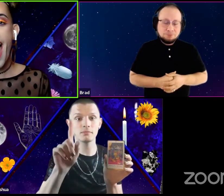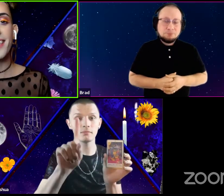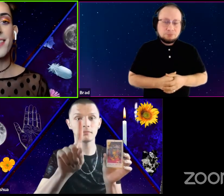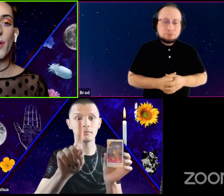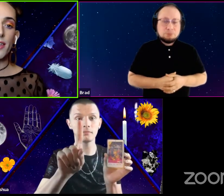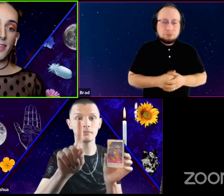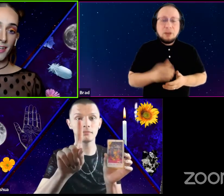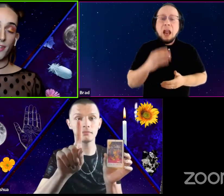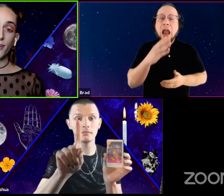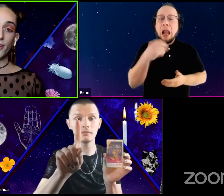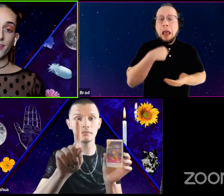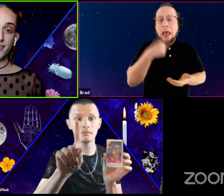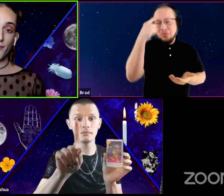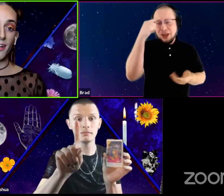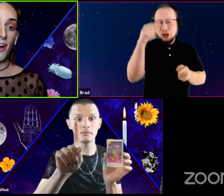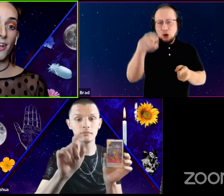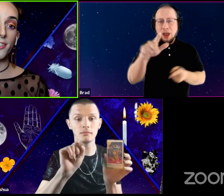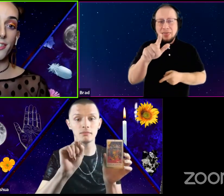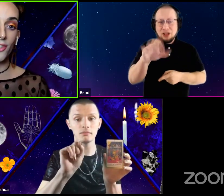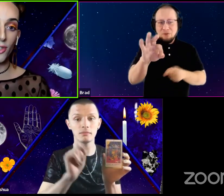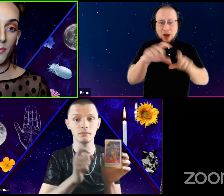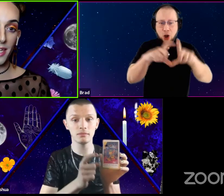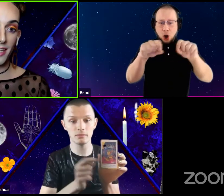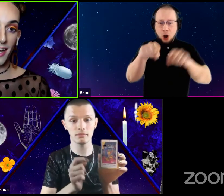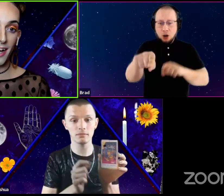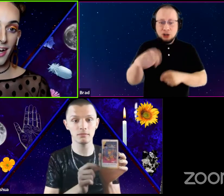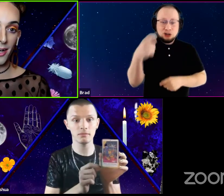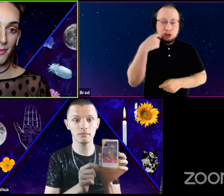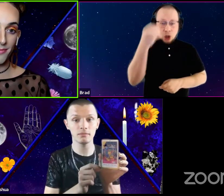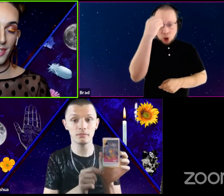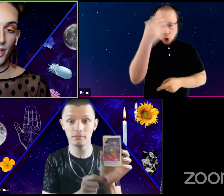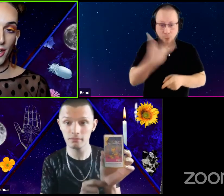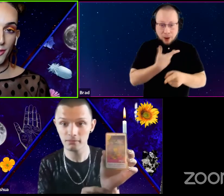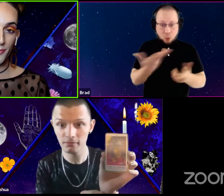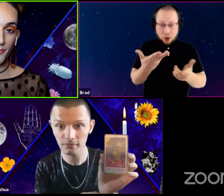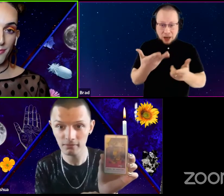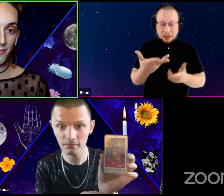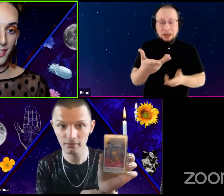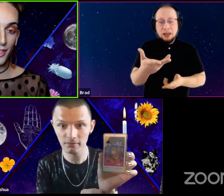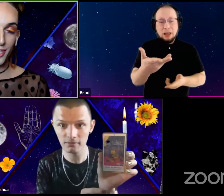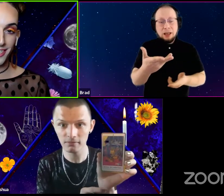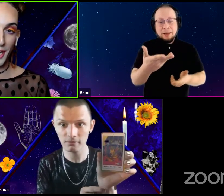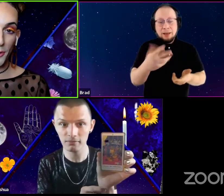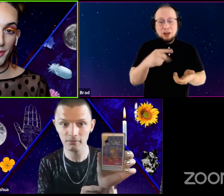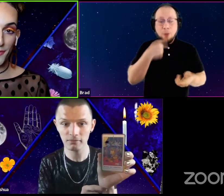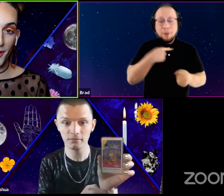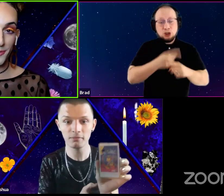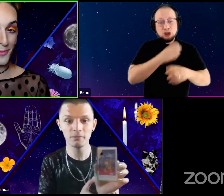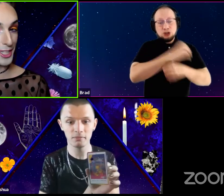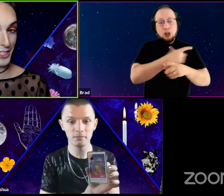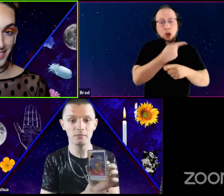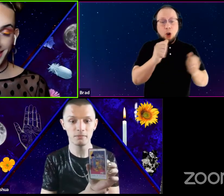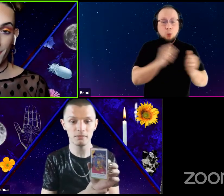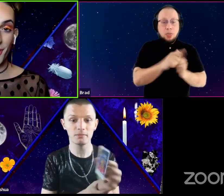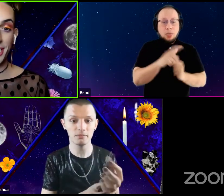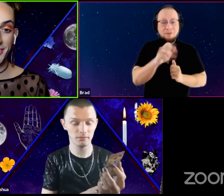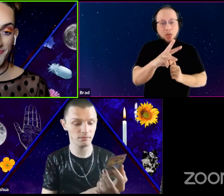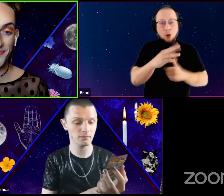And so I think your Lisa Frank card just told me,um. you know to chill and go with the flow, which is not wrong.